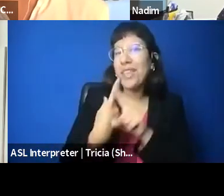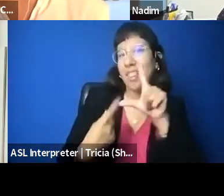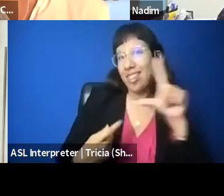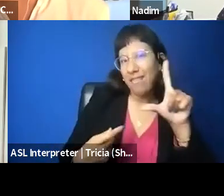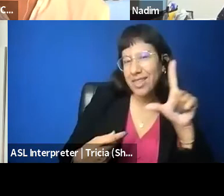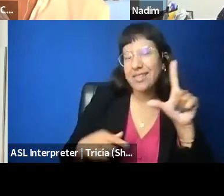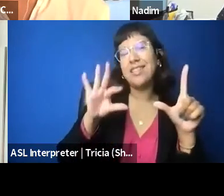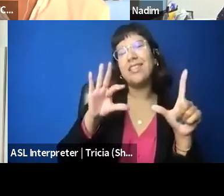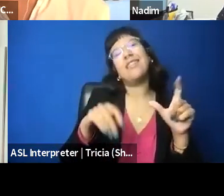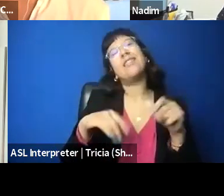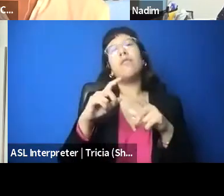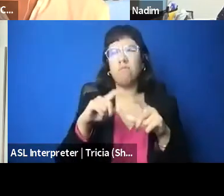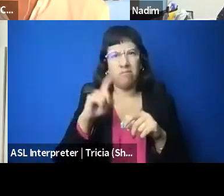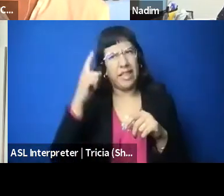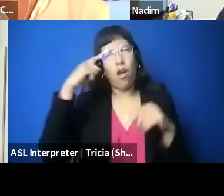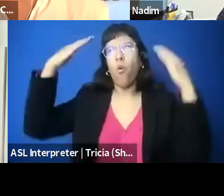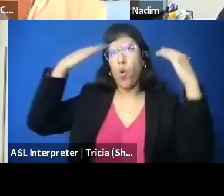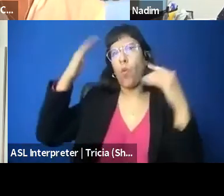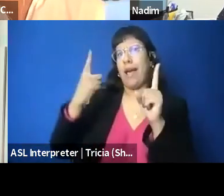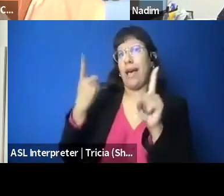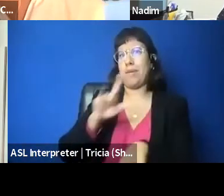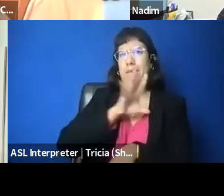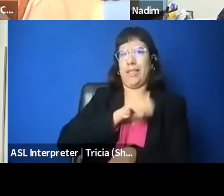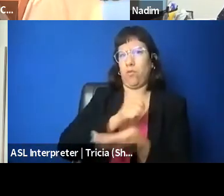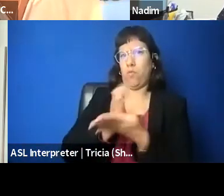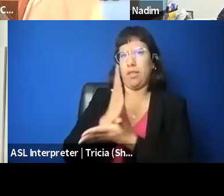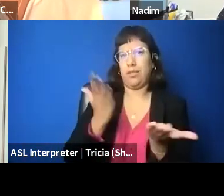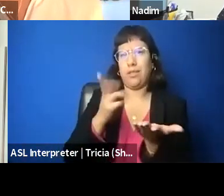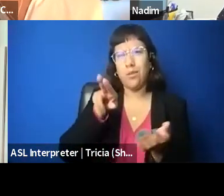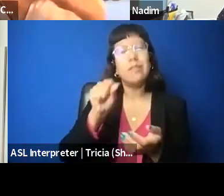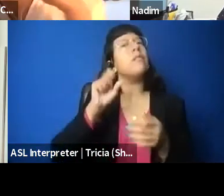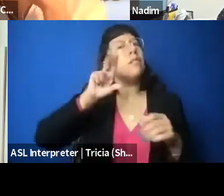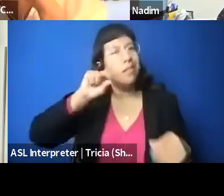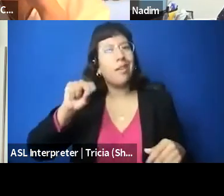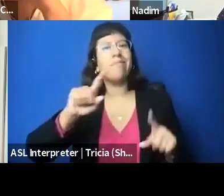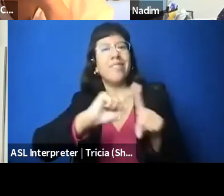for Palestinian rights in the United States. You know, we've been getting calls from farmers,